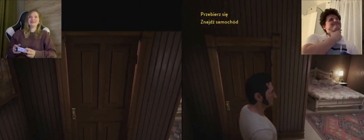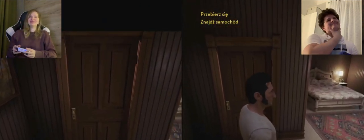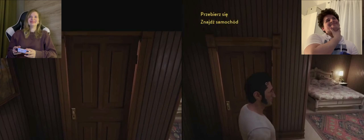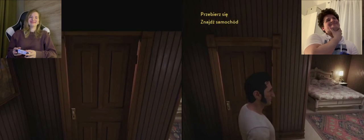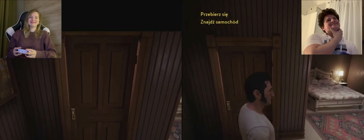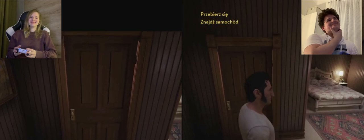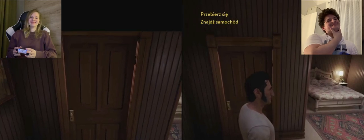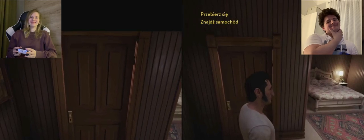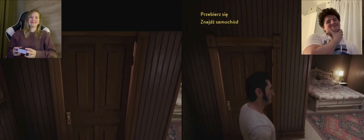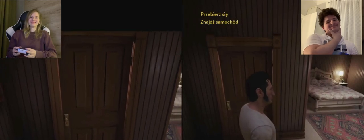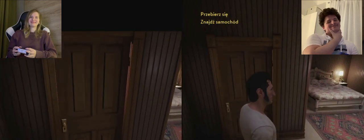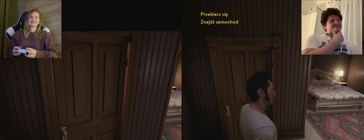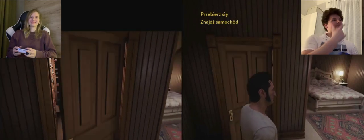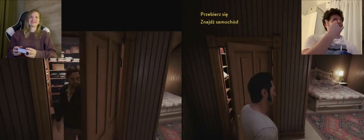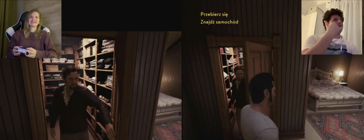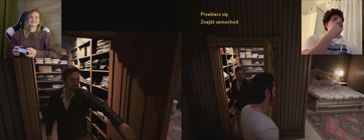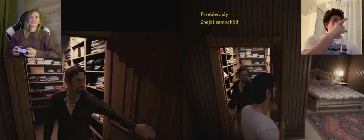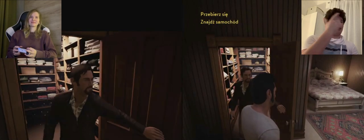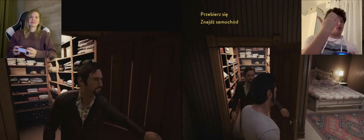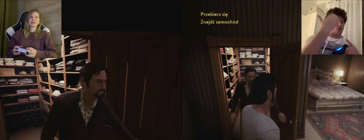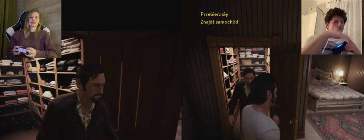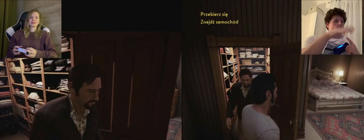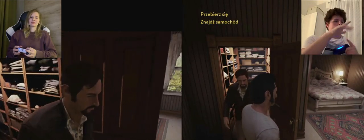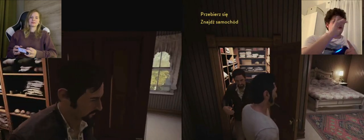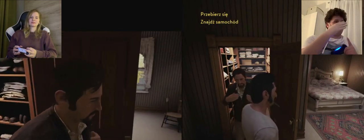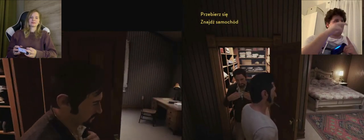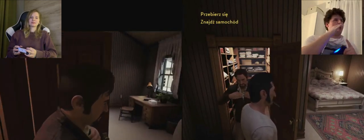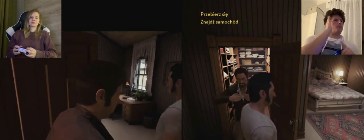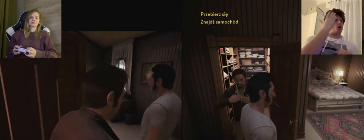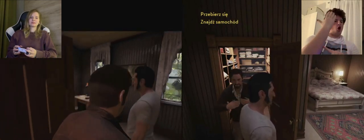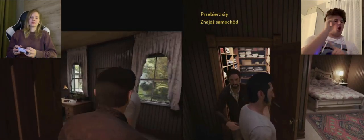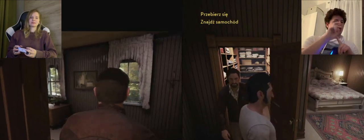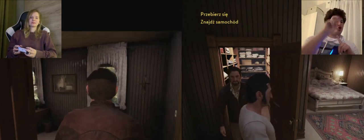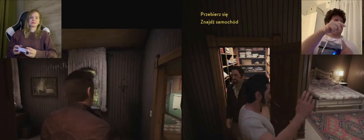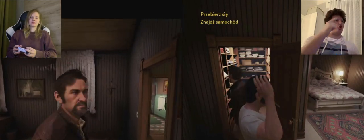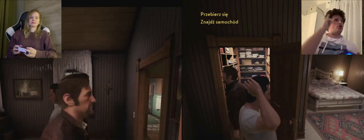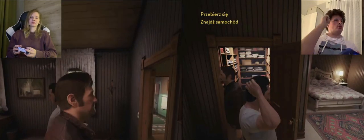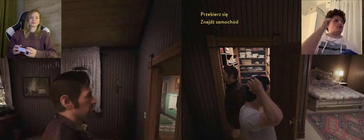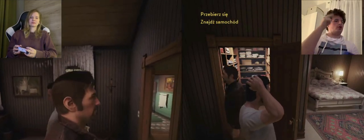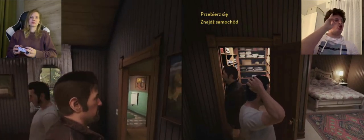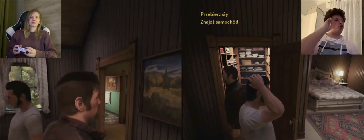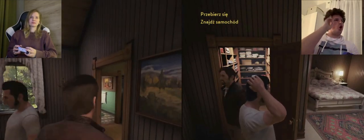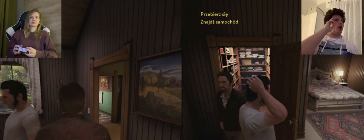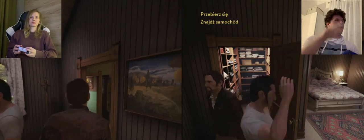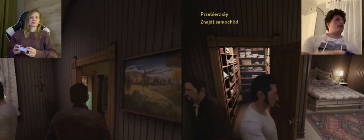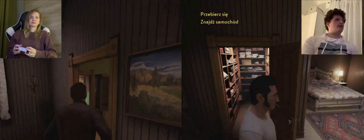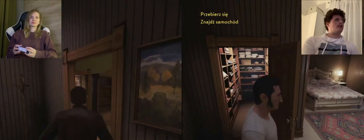A: when we are dressed, we better finish in the window, we infect him with danger